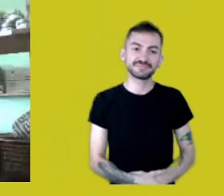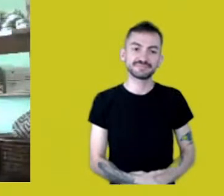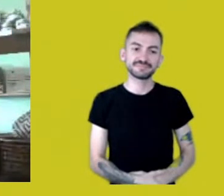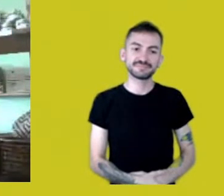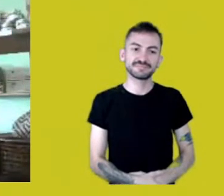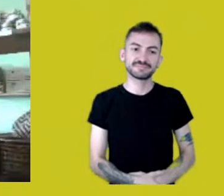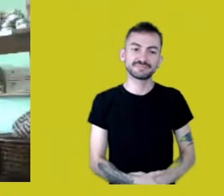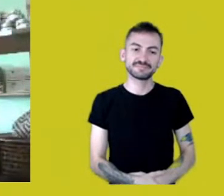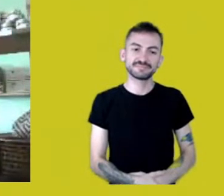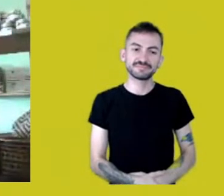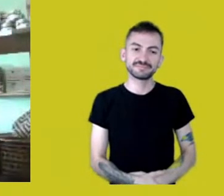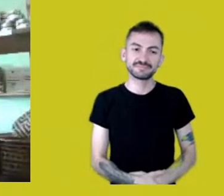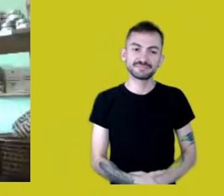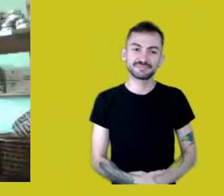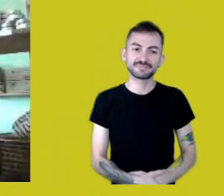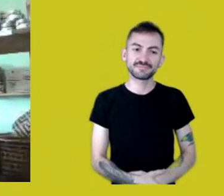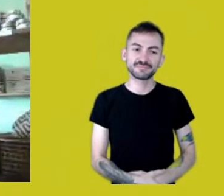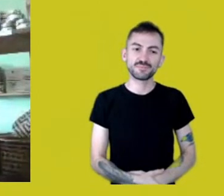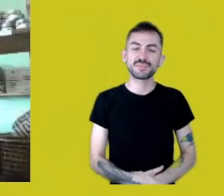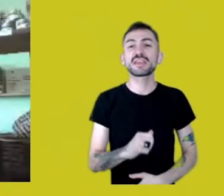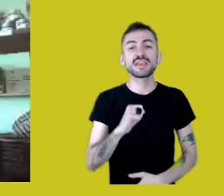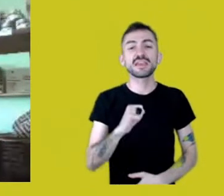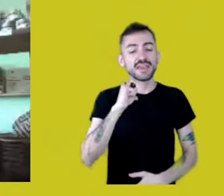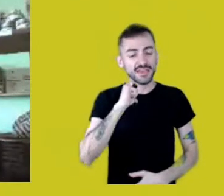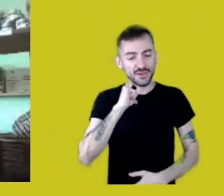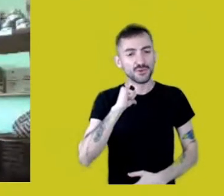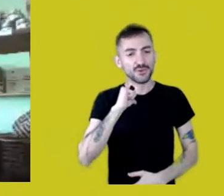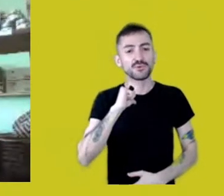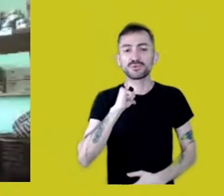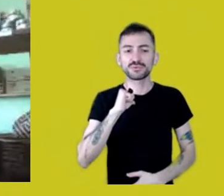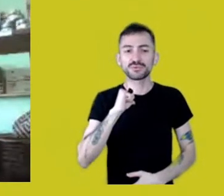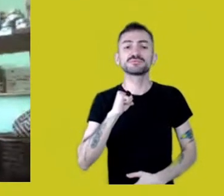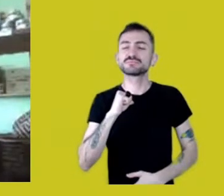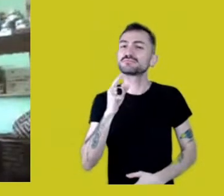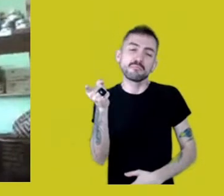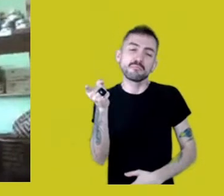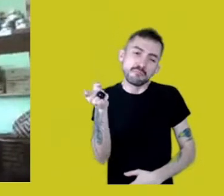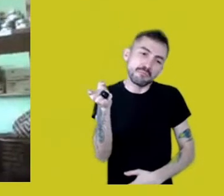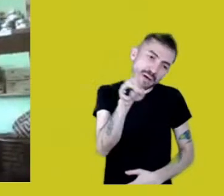I’d like to let Fernanda speak now.